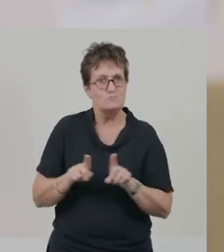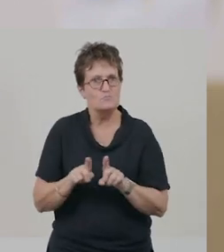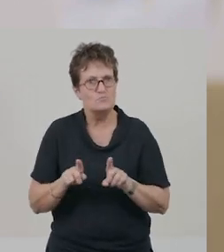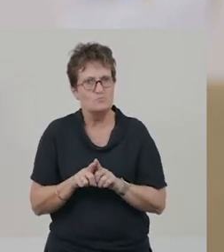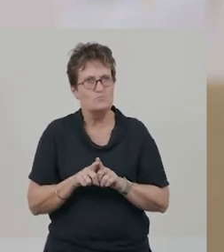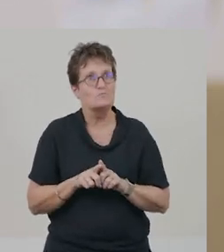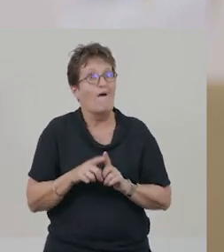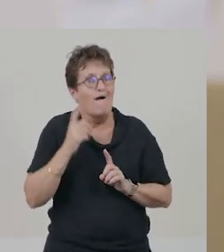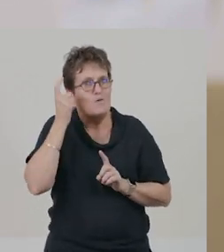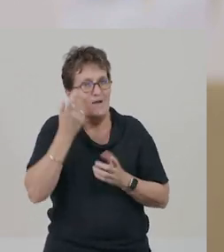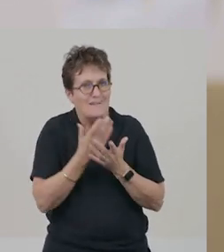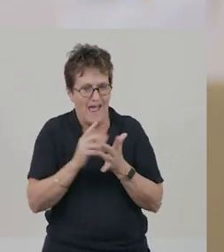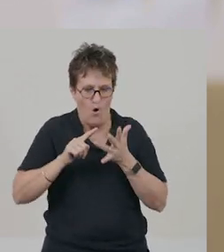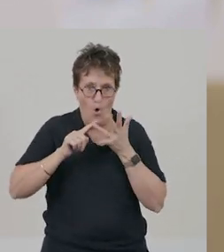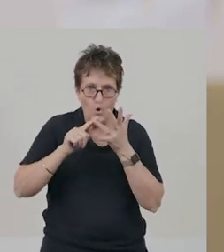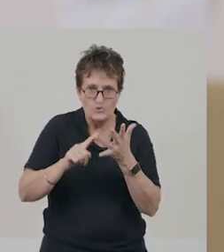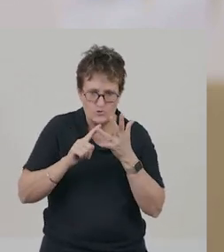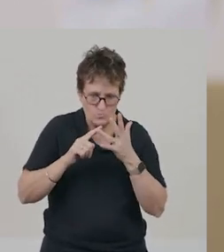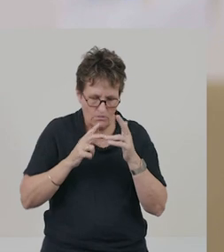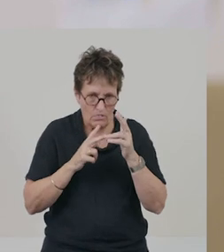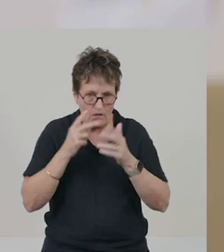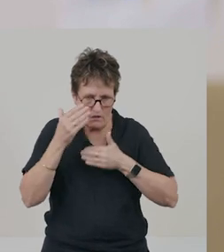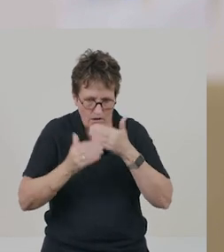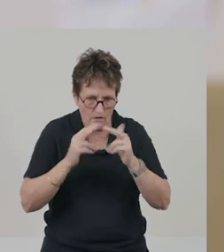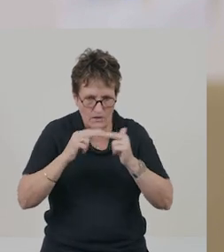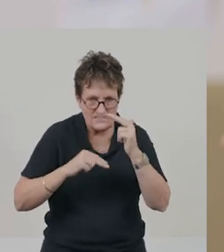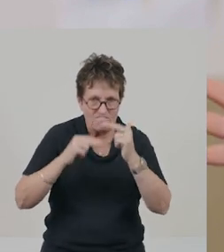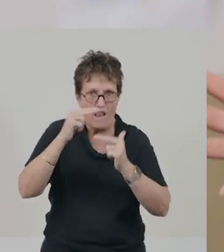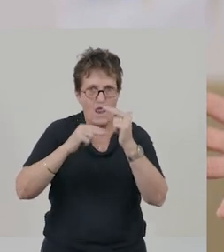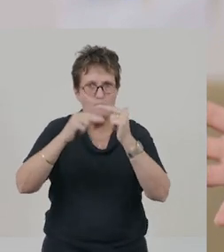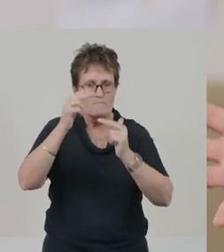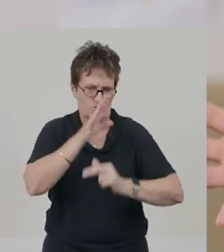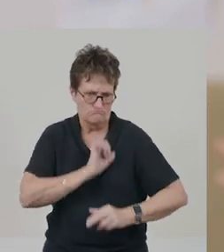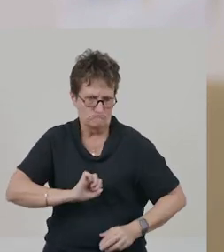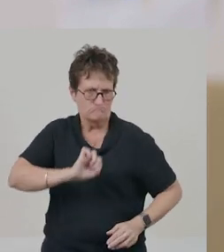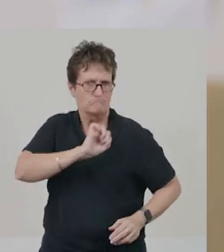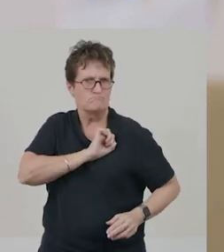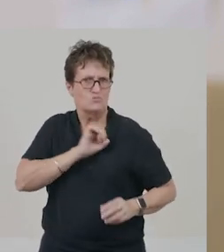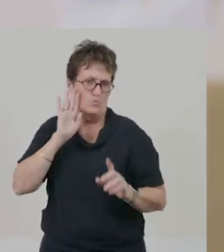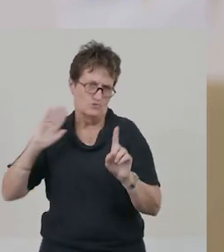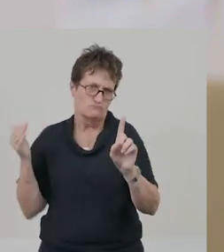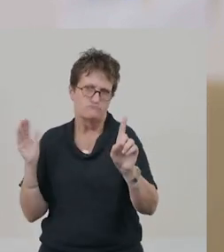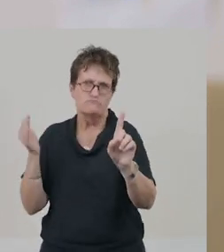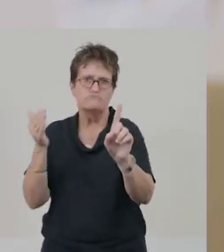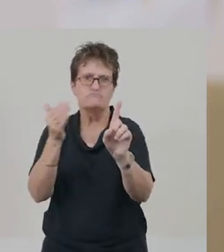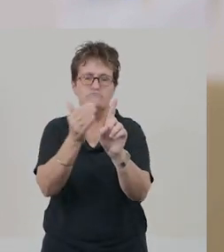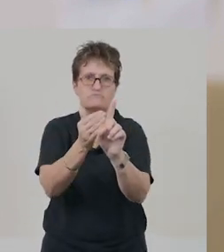I wonder how Oshi will develop into a fearless leader, doing her heroic deeds as the quest continues.